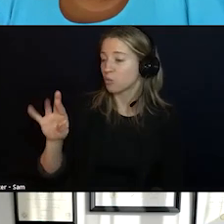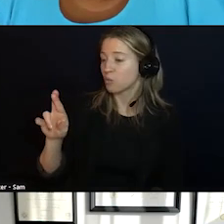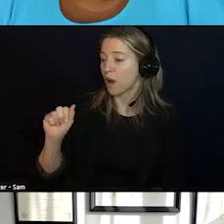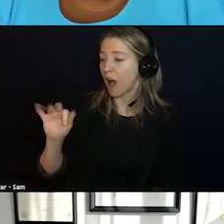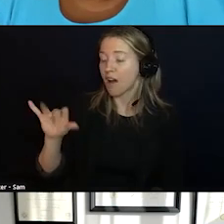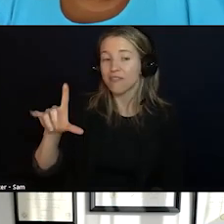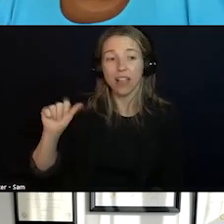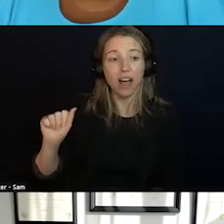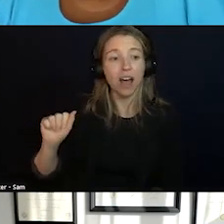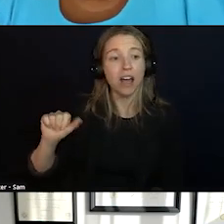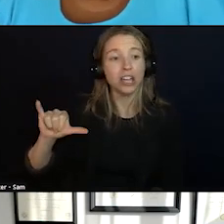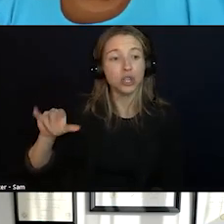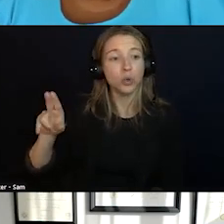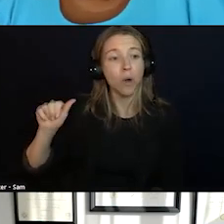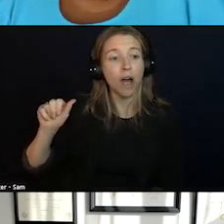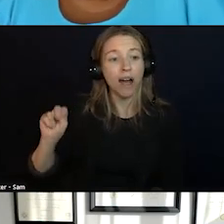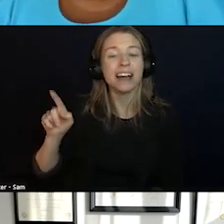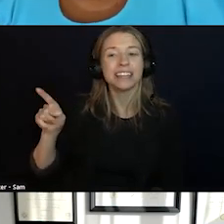HE IS GOING TO BE THE FEATURE PRESENTATION. I WILL TURN IT OVER